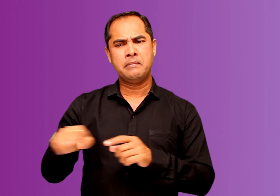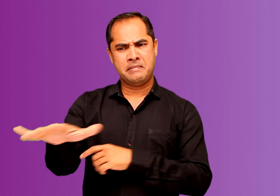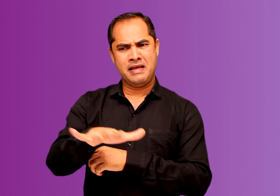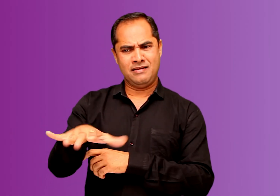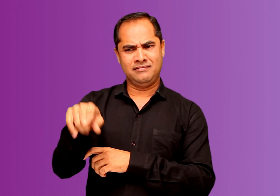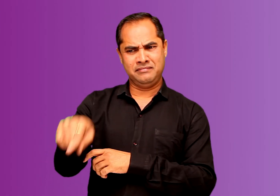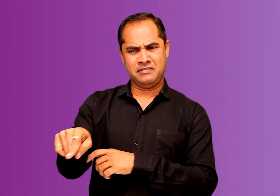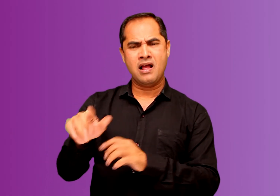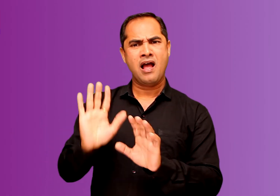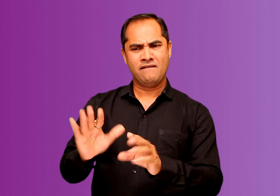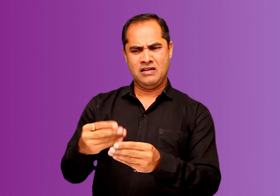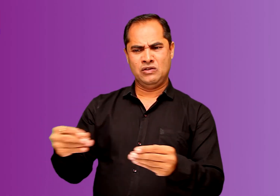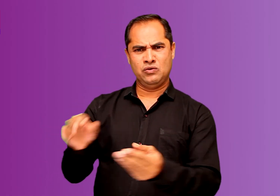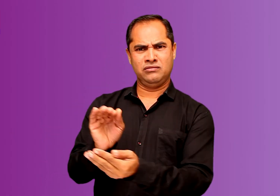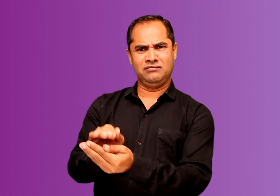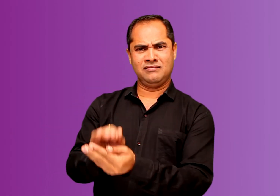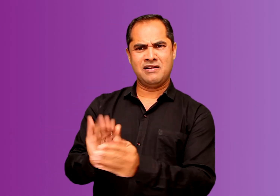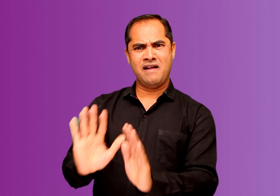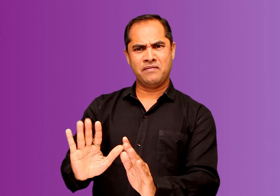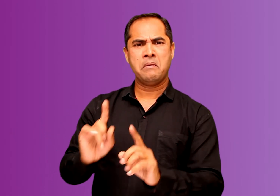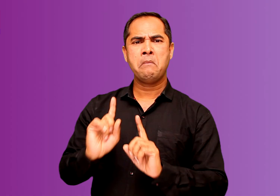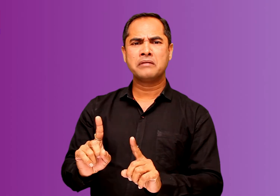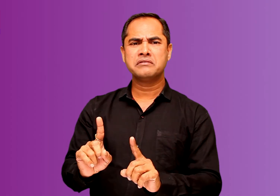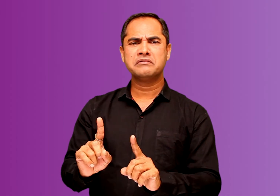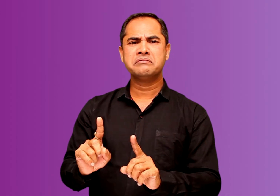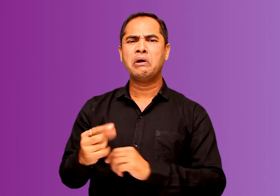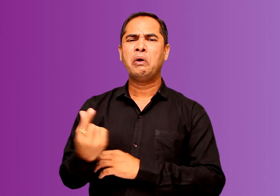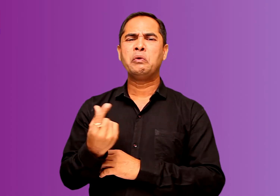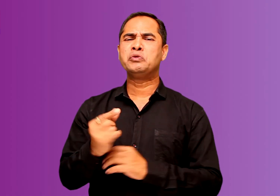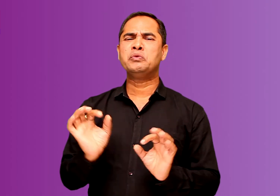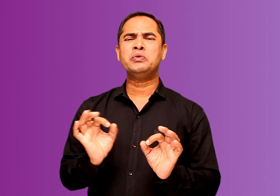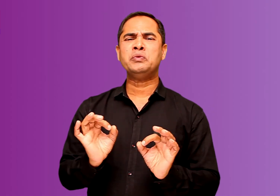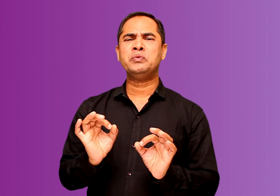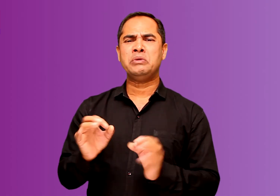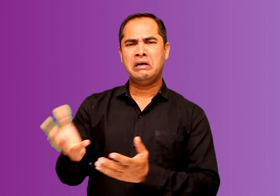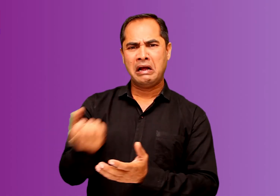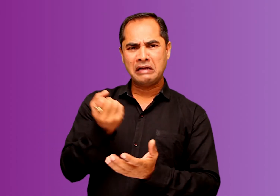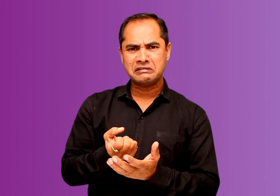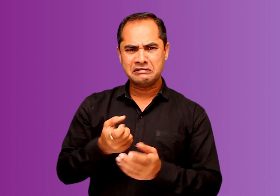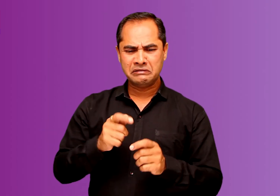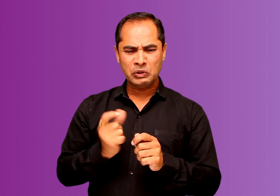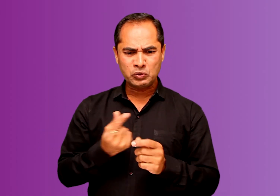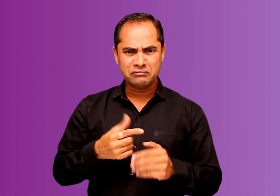they have future potential they are found in this region but have not been